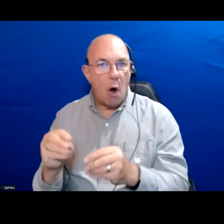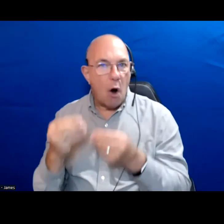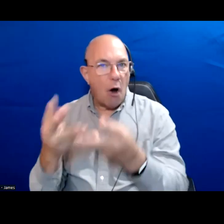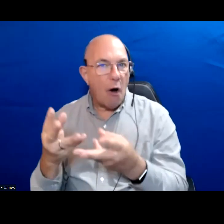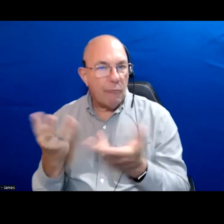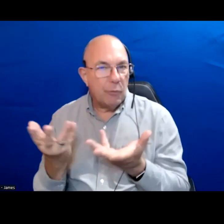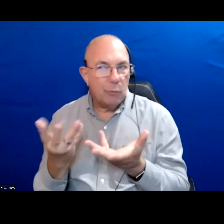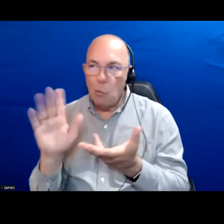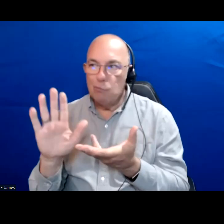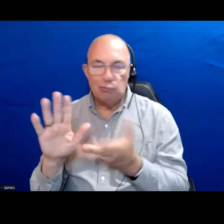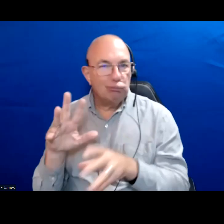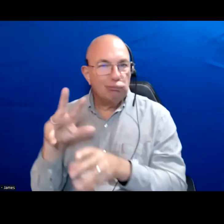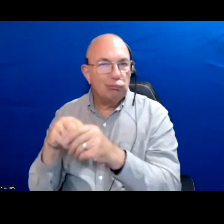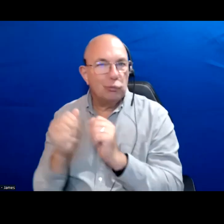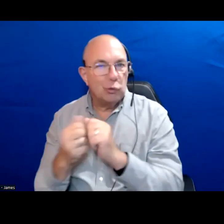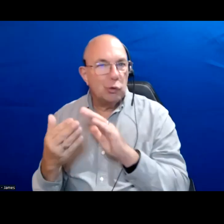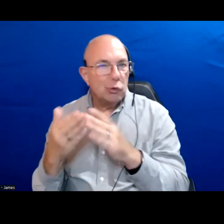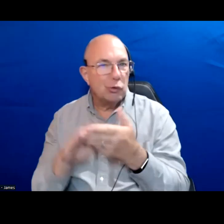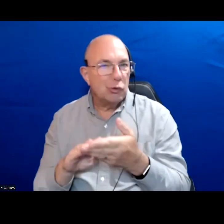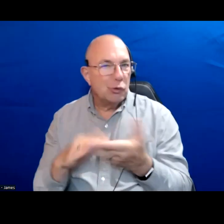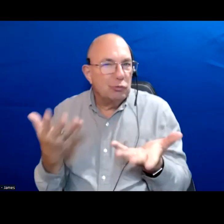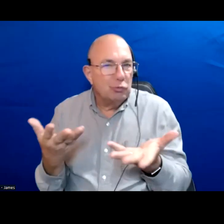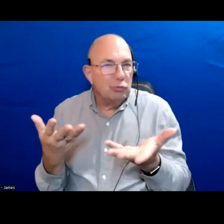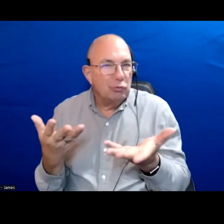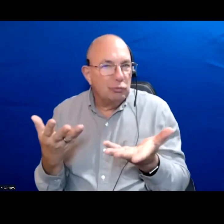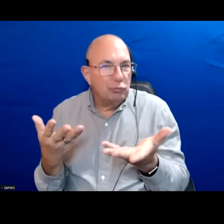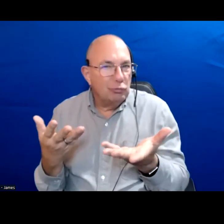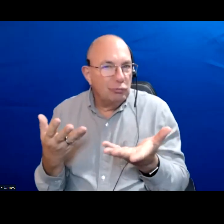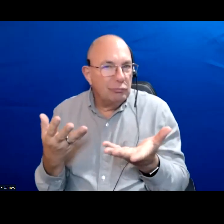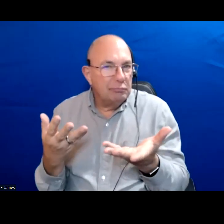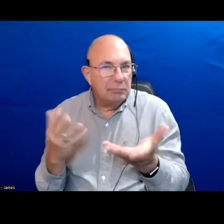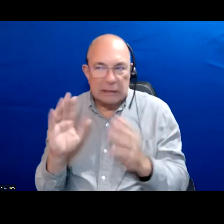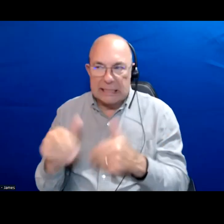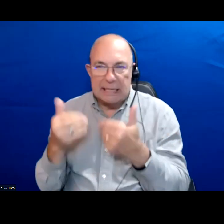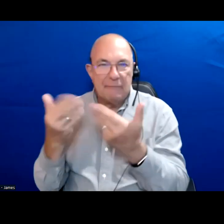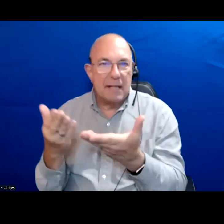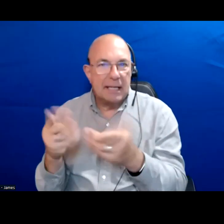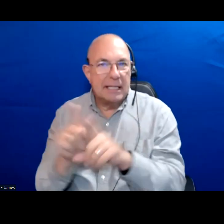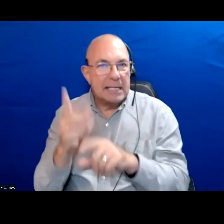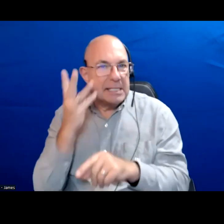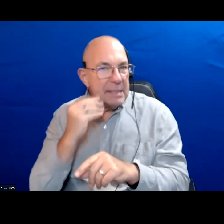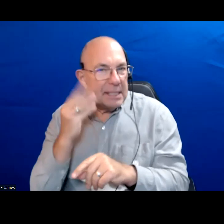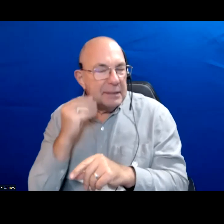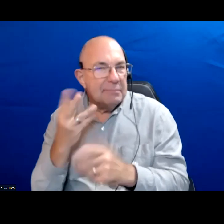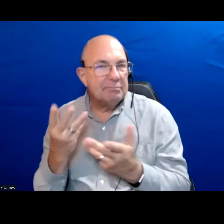What they have done to engage the communities and in a way that gives them the sort of experience